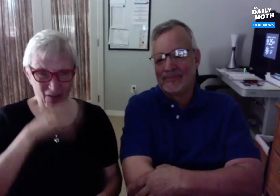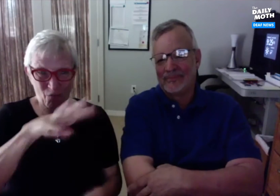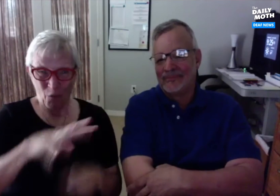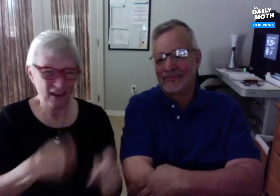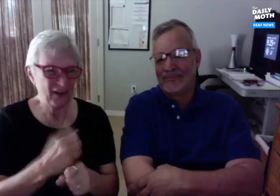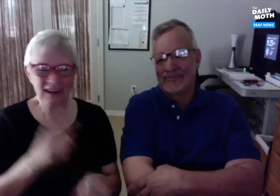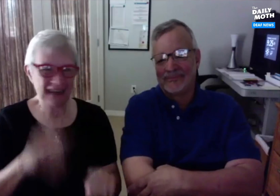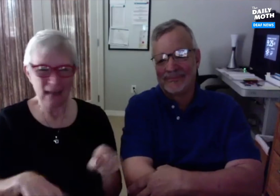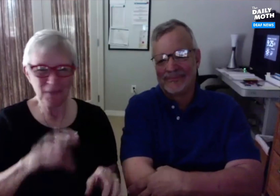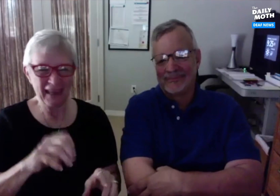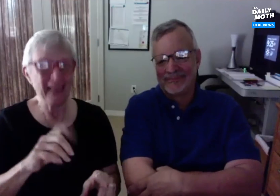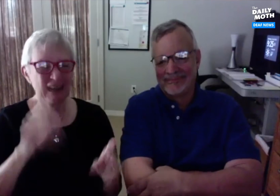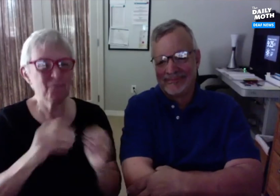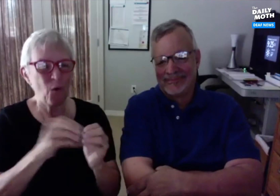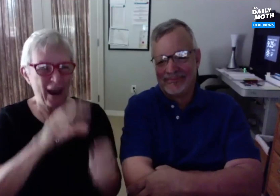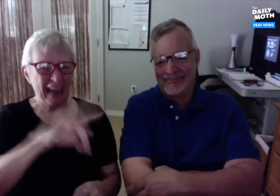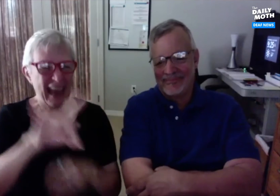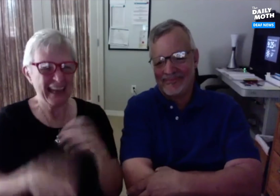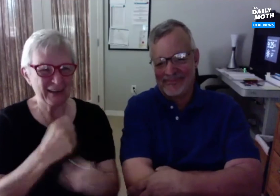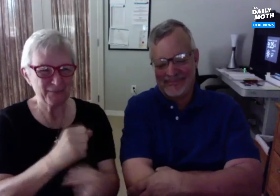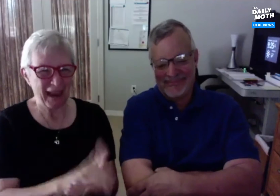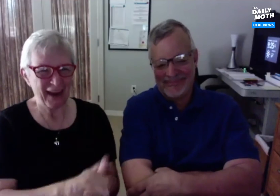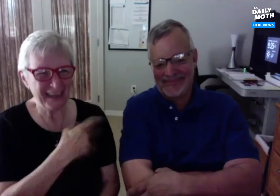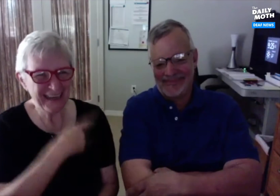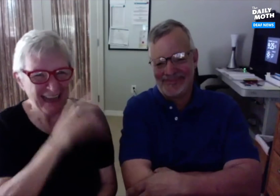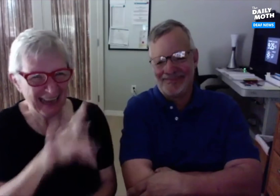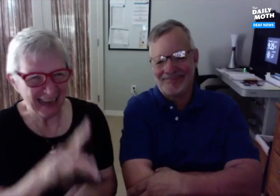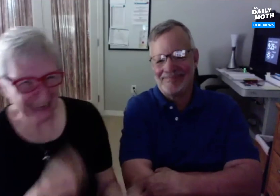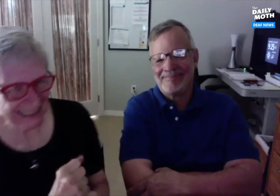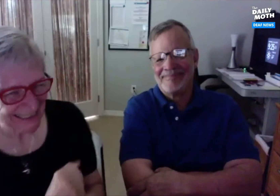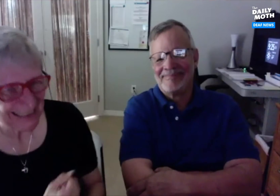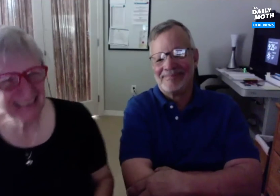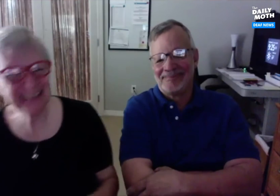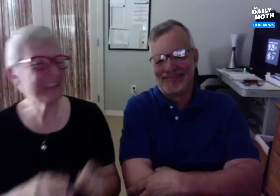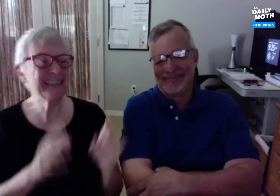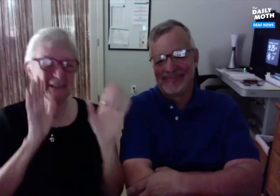I can't believe that it's been 44 years. We need to keep it going to 88 years of marriage!